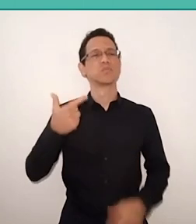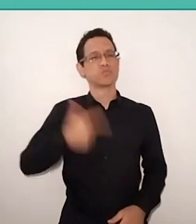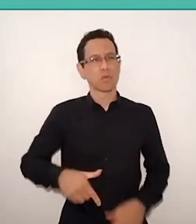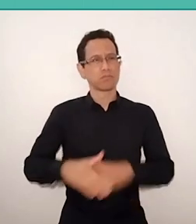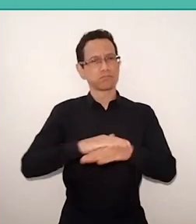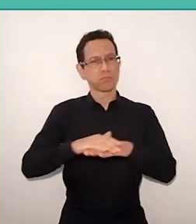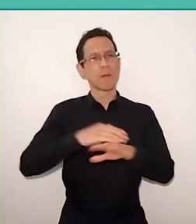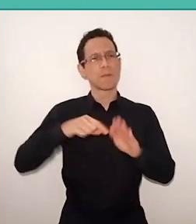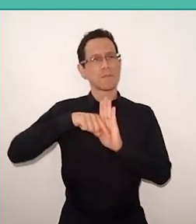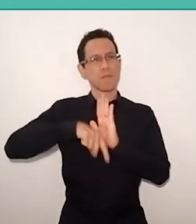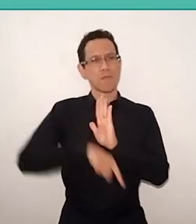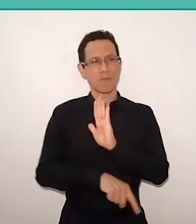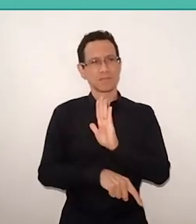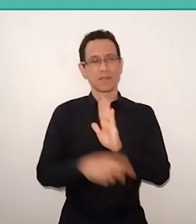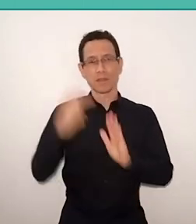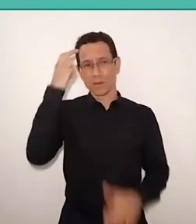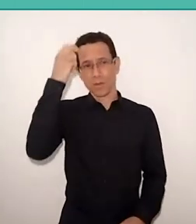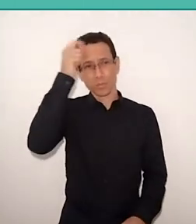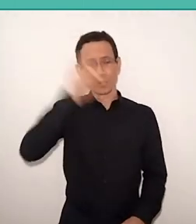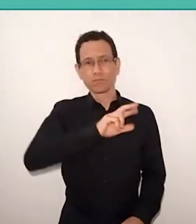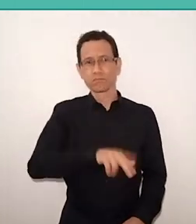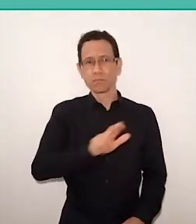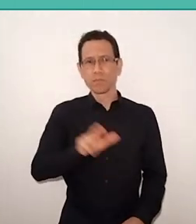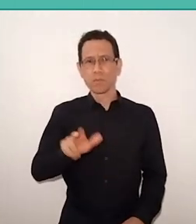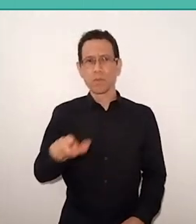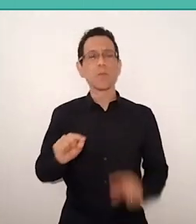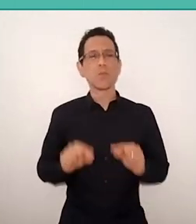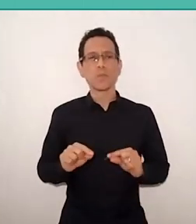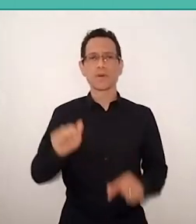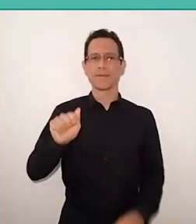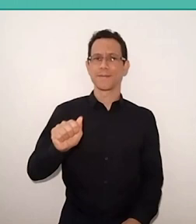in a Culture Circle what was political literacy